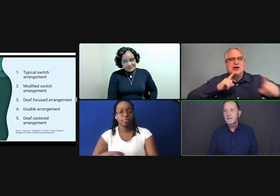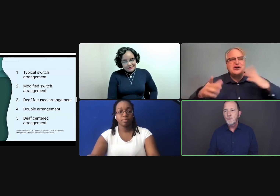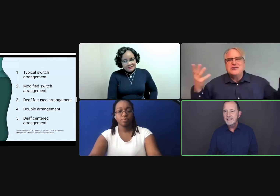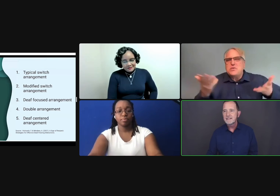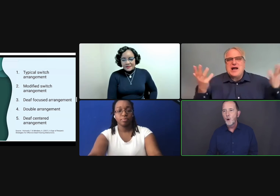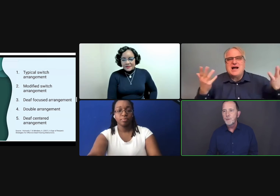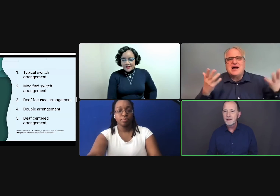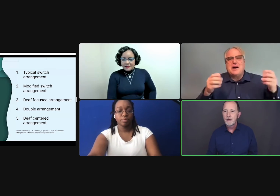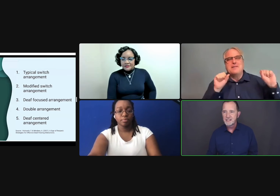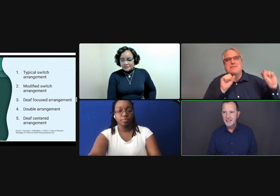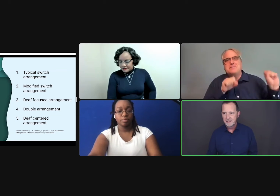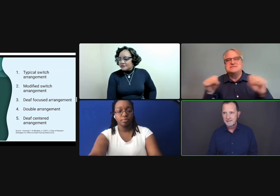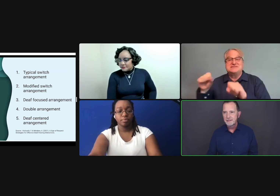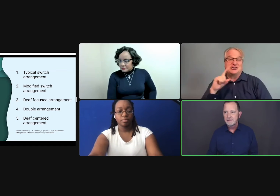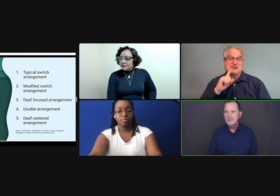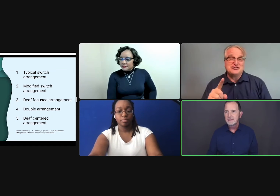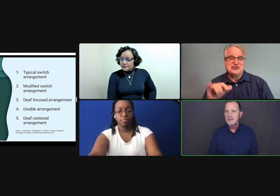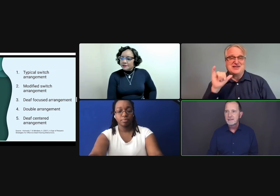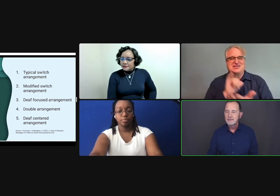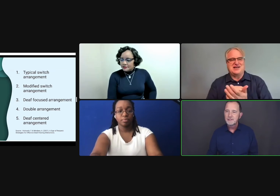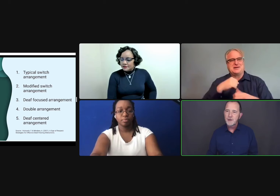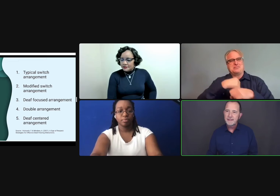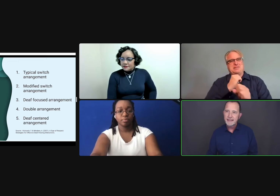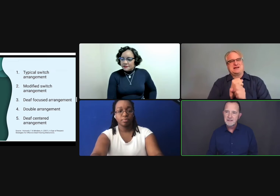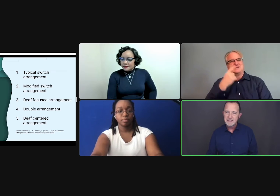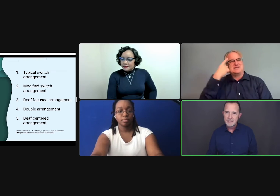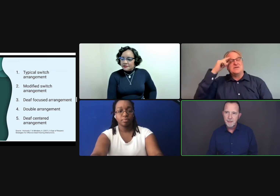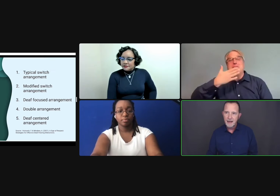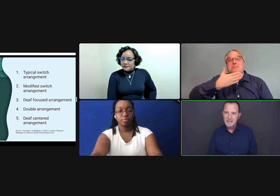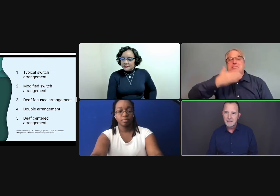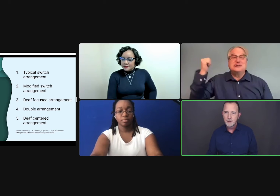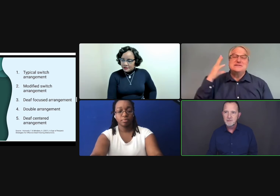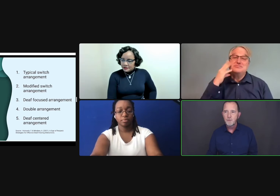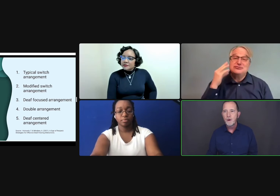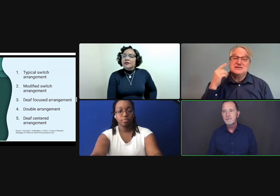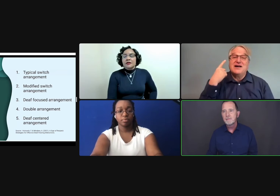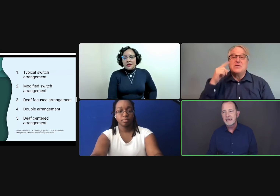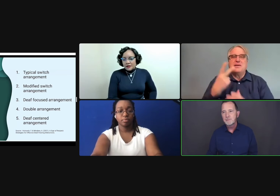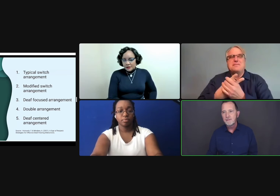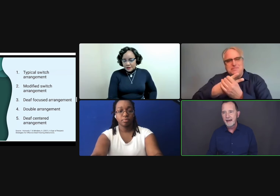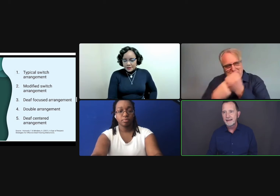The point is to open the conversation, to try to think outside the box in terms of what might provide